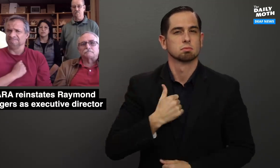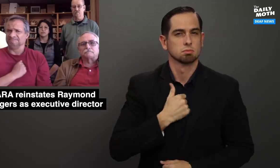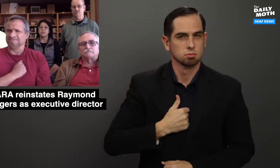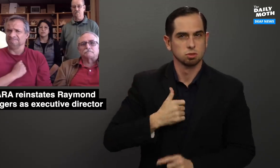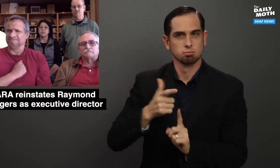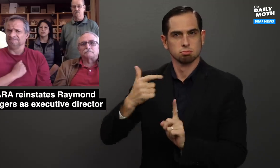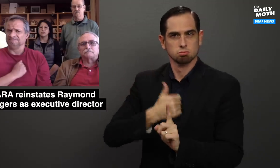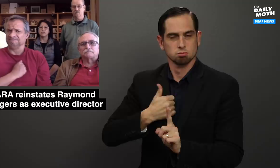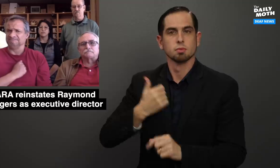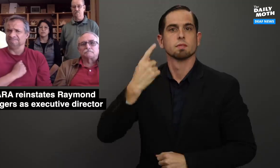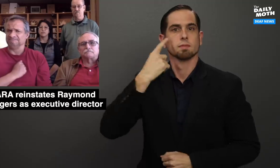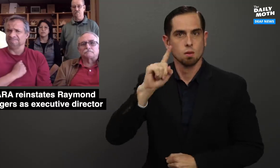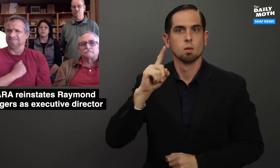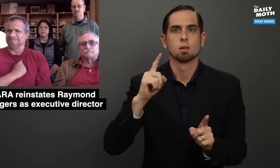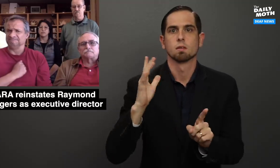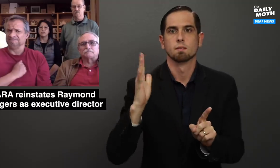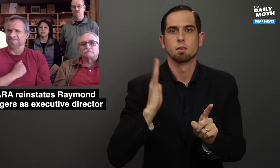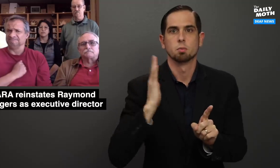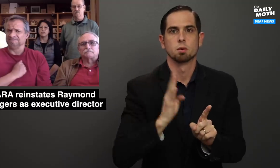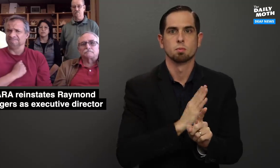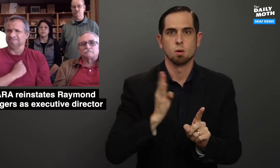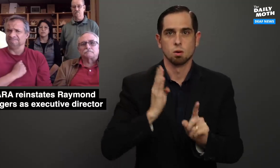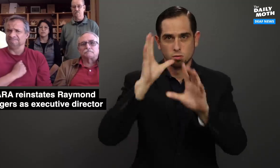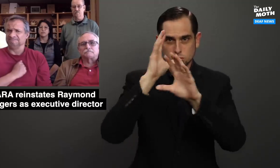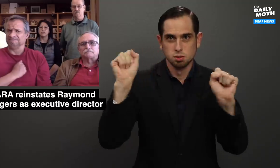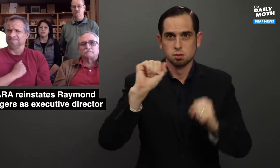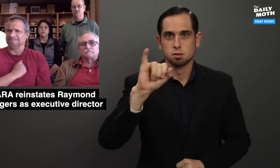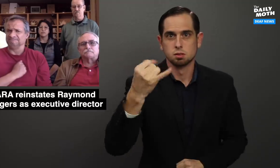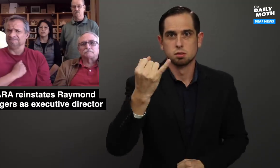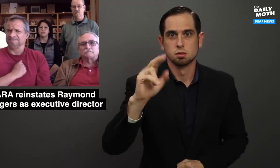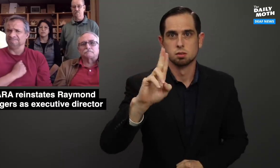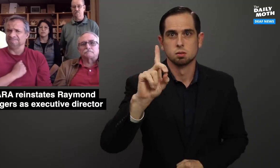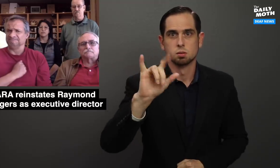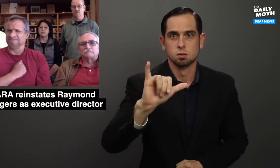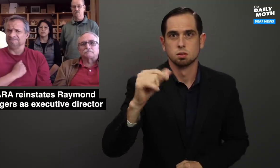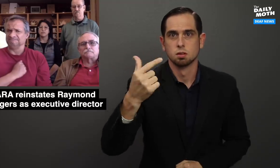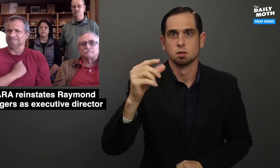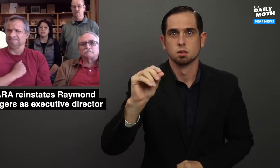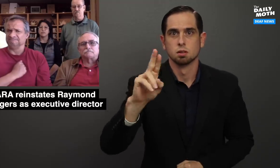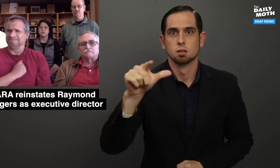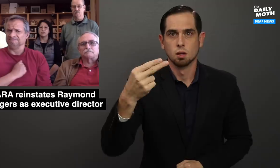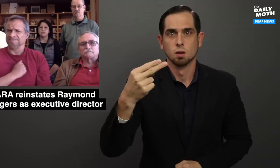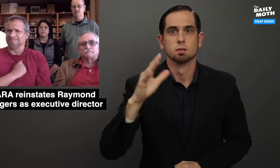to apologize for former board president Judy Gough's